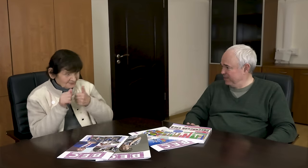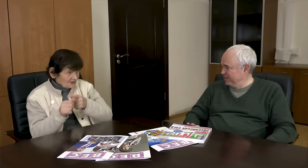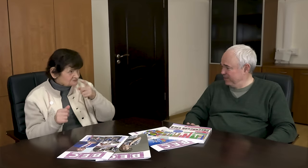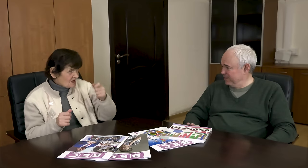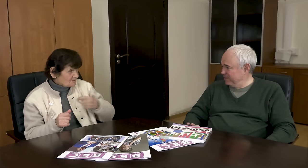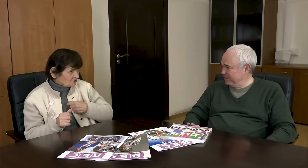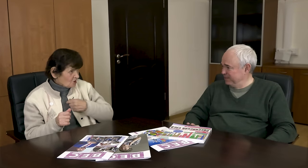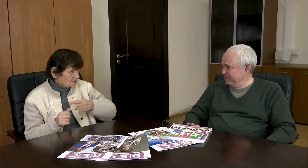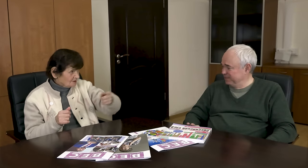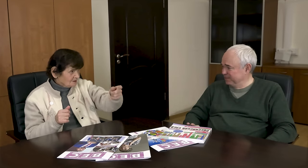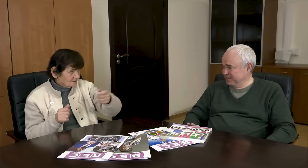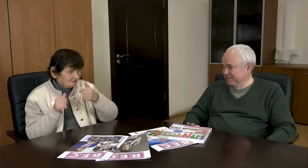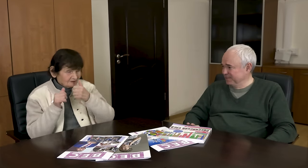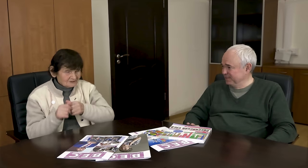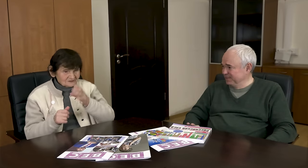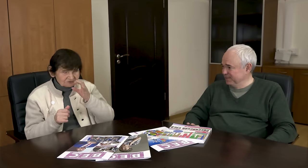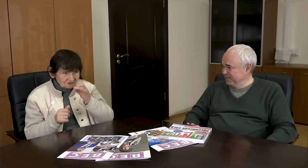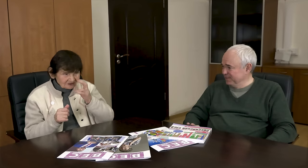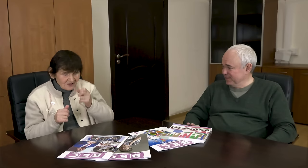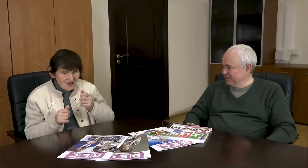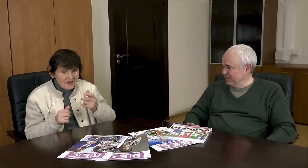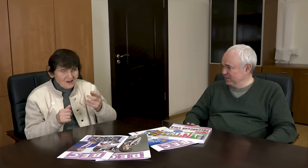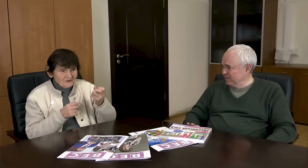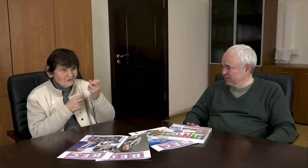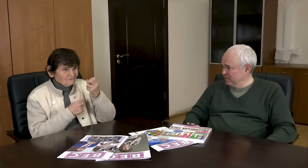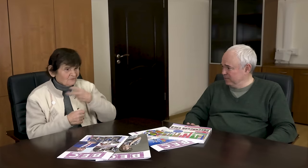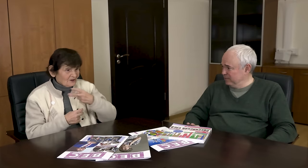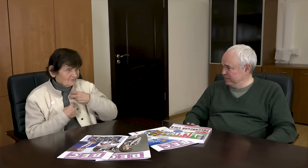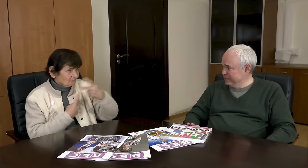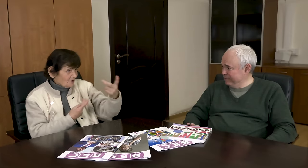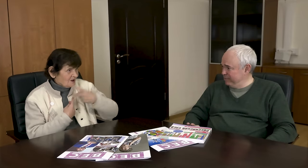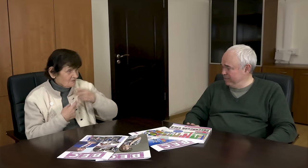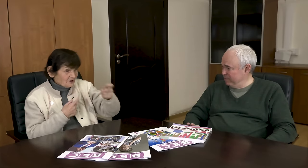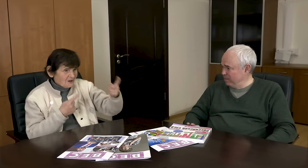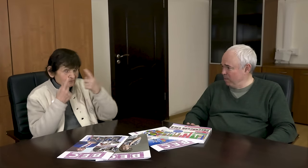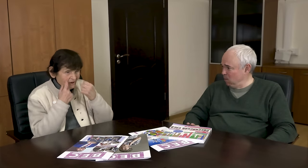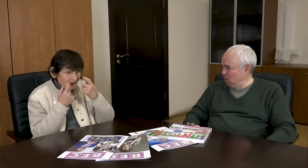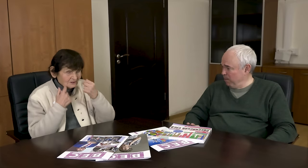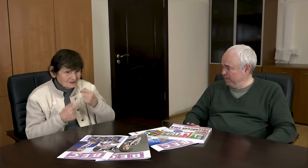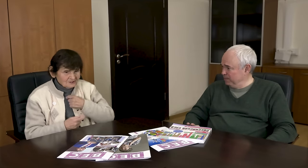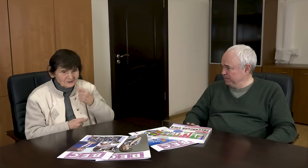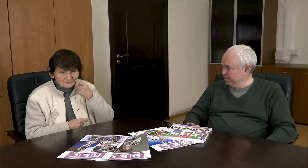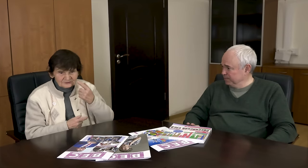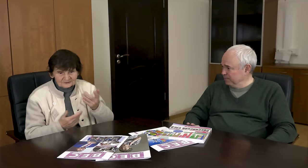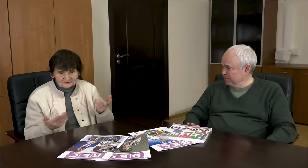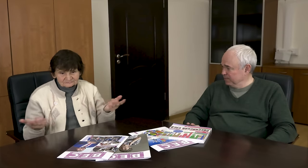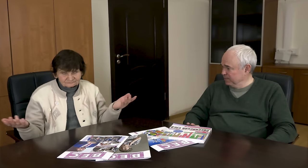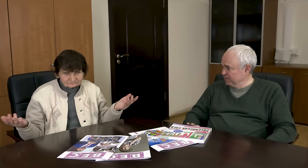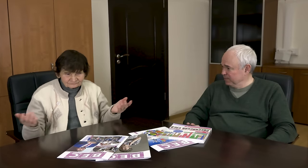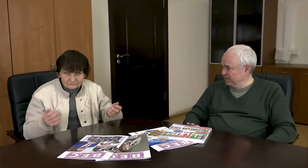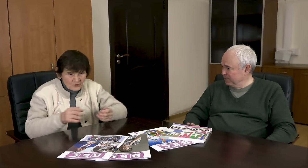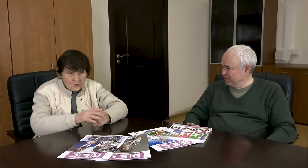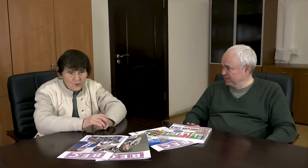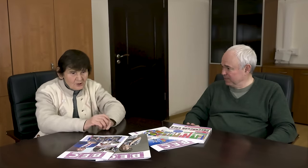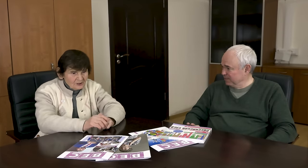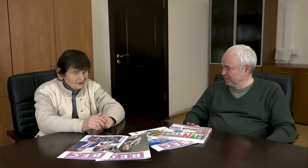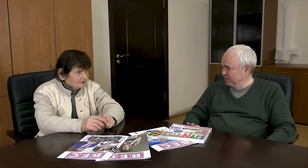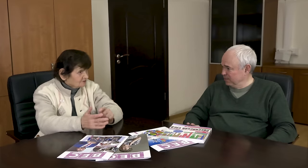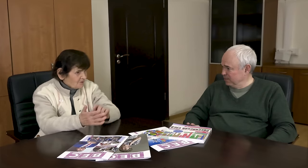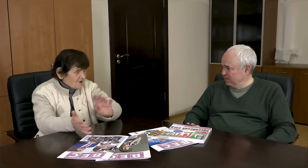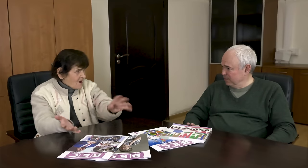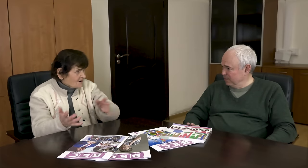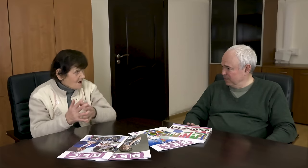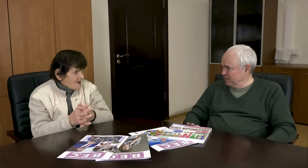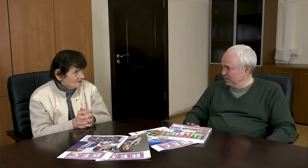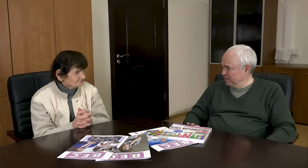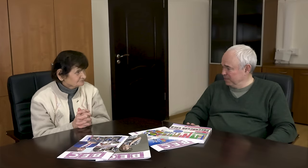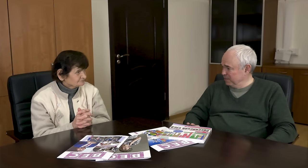“We were both kicked out.” Senina was crying. It was a shame. Didn't make it to the Deaflympics.